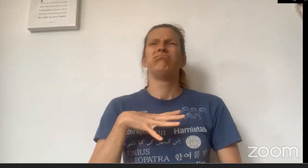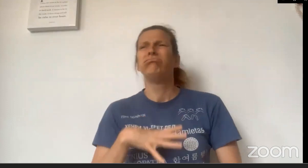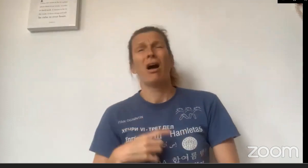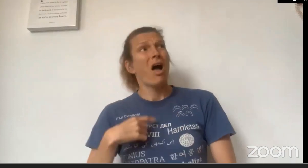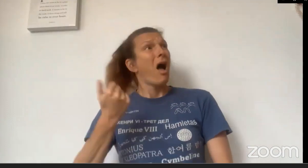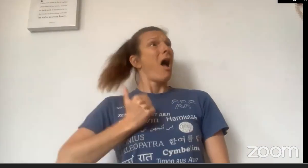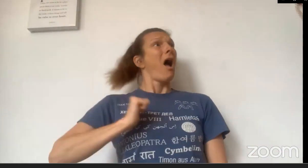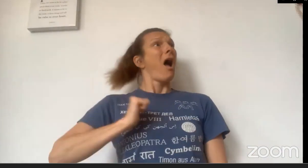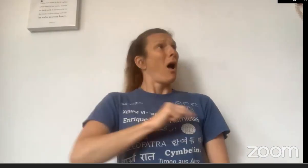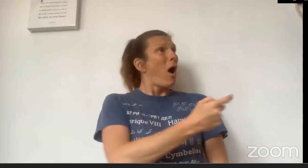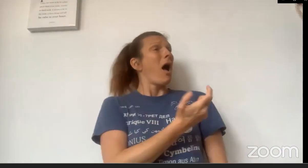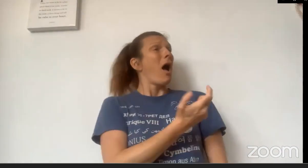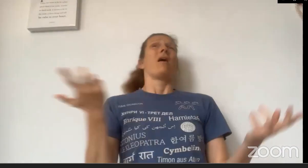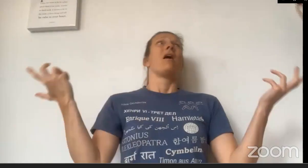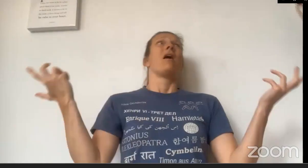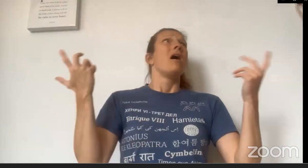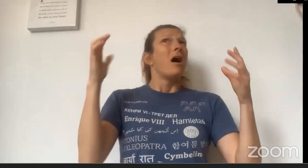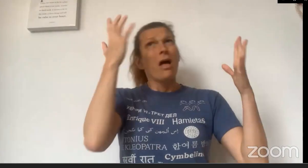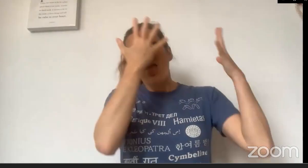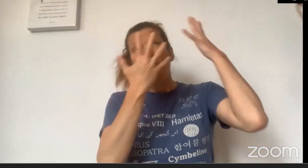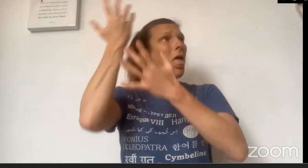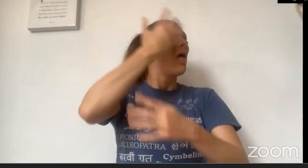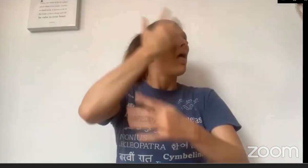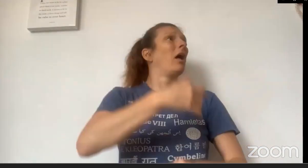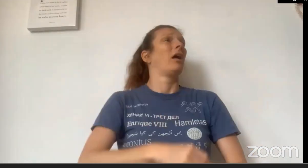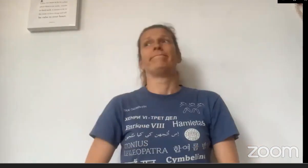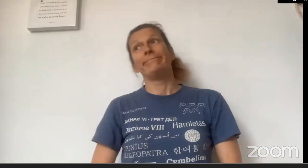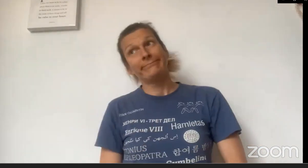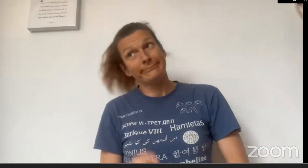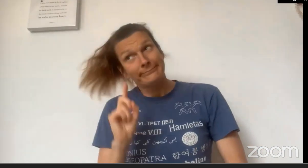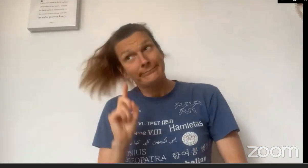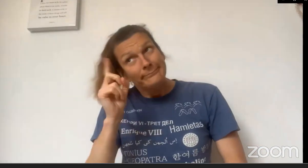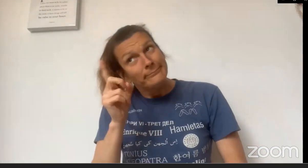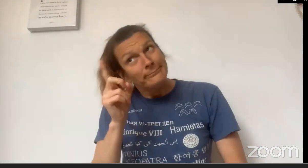"I was tired and I was expecting you to come and I was very confused."